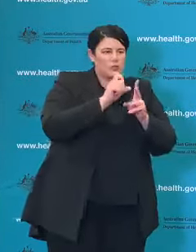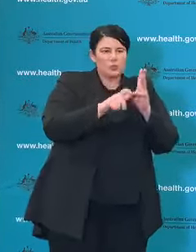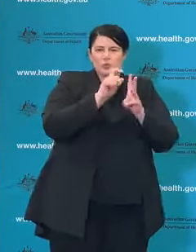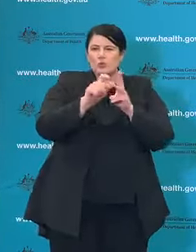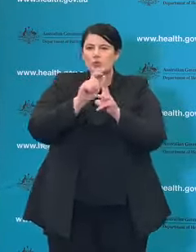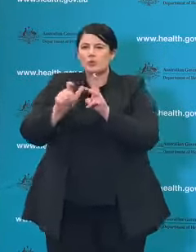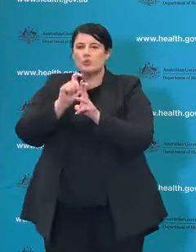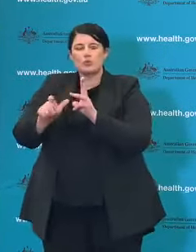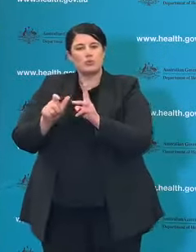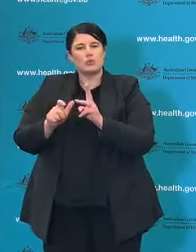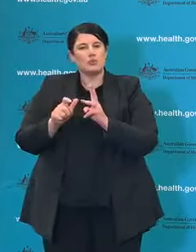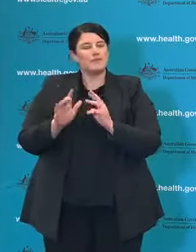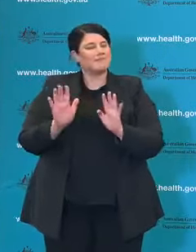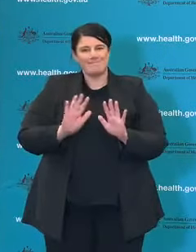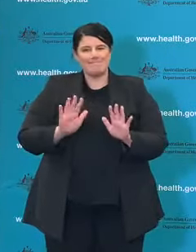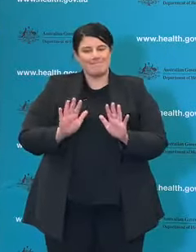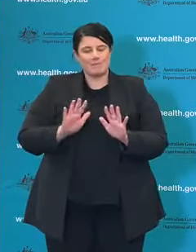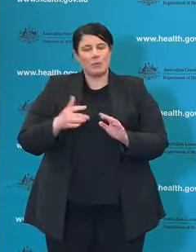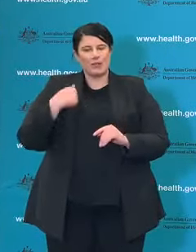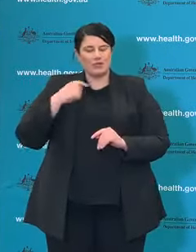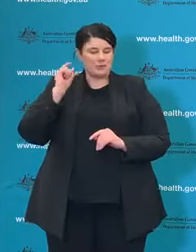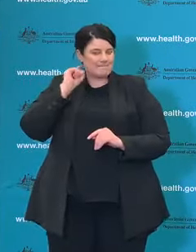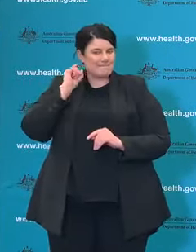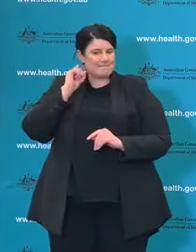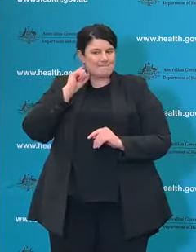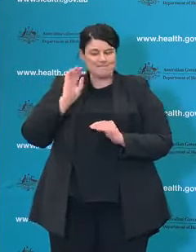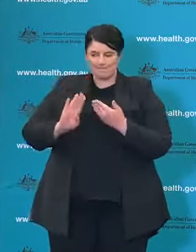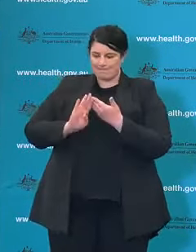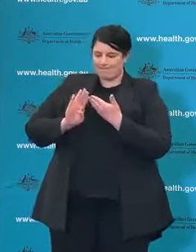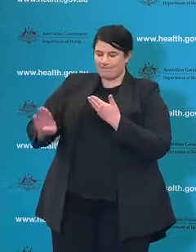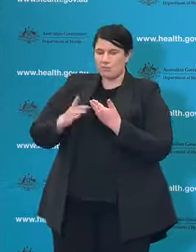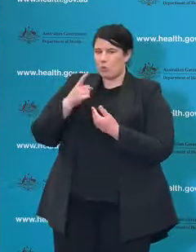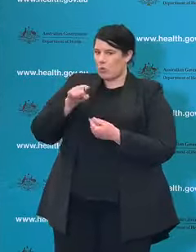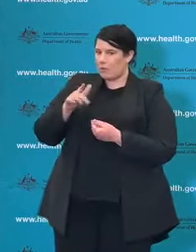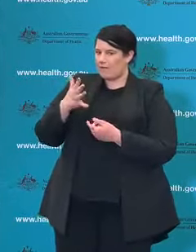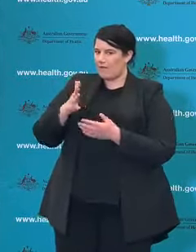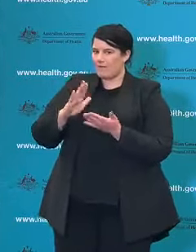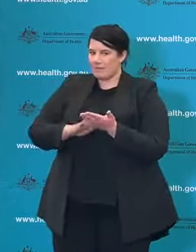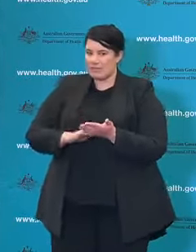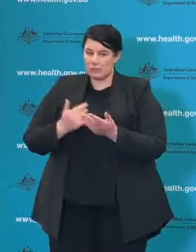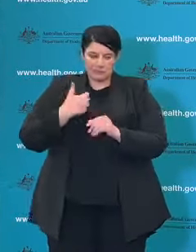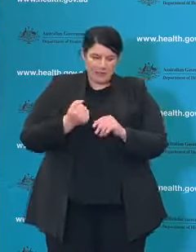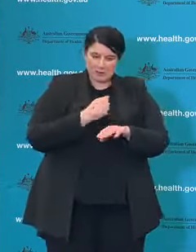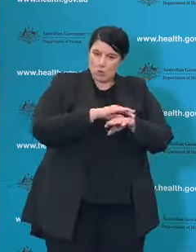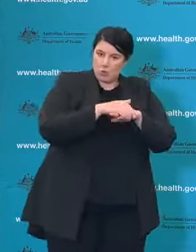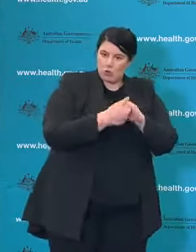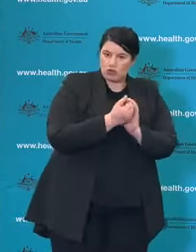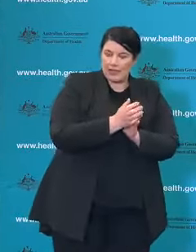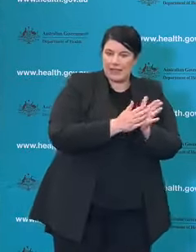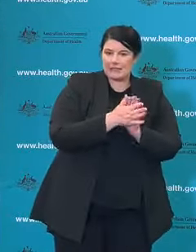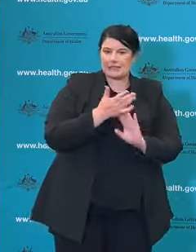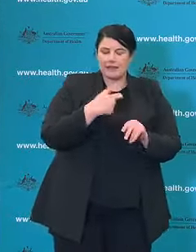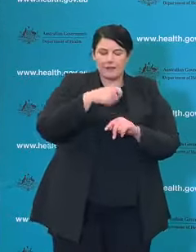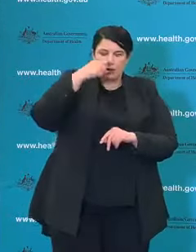social distancing, that means we have to maintain excellent hygiene, we have to get tested whenever we are unwell with any of those respiratory